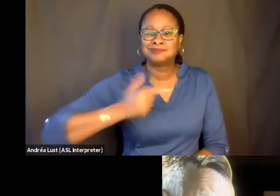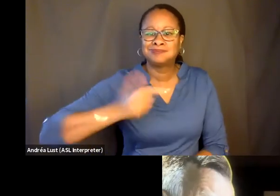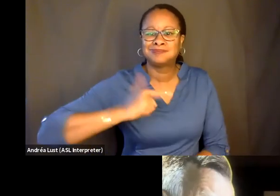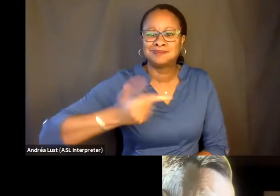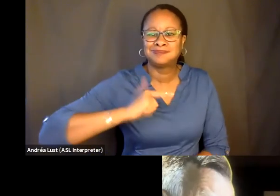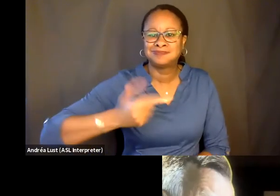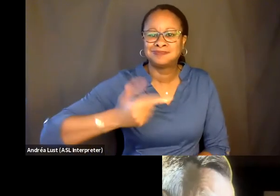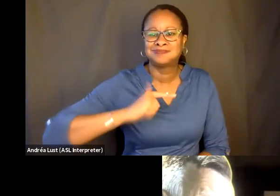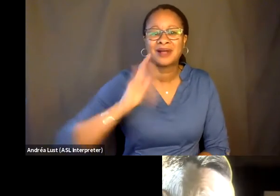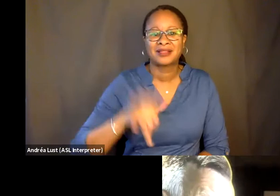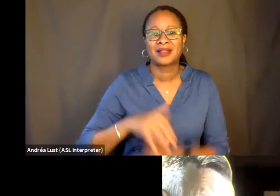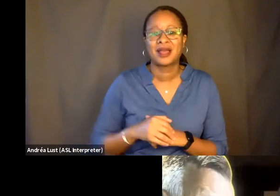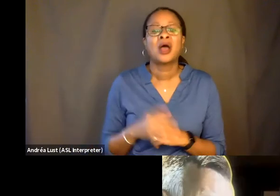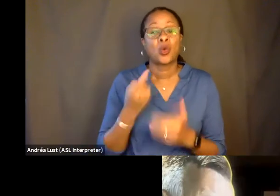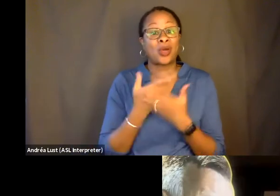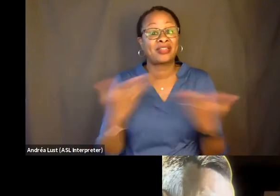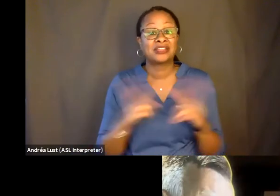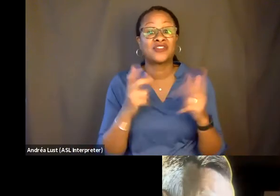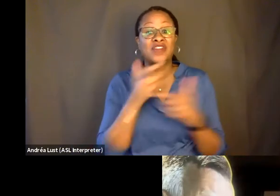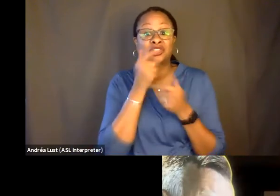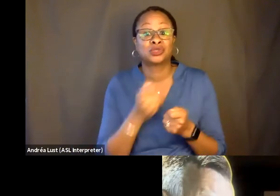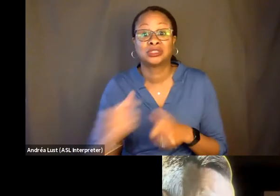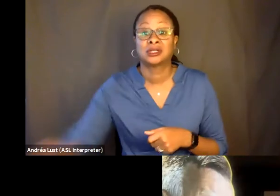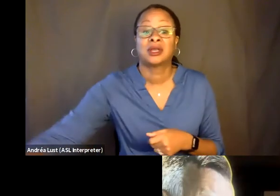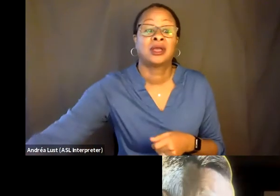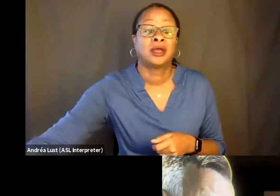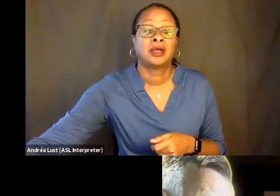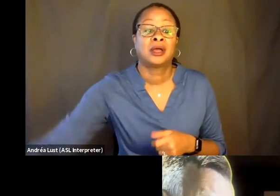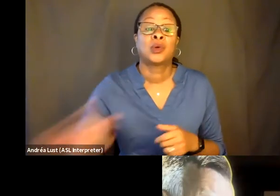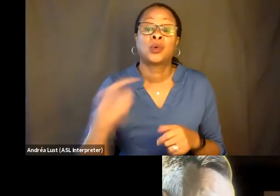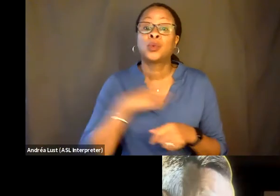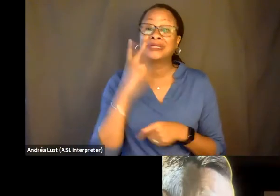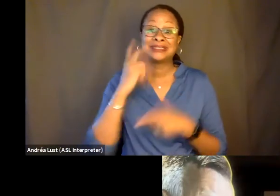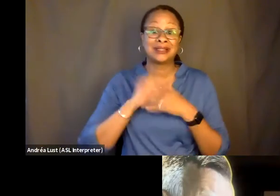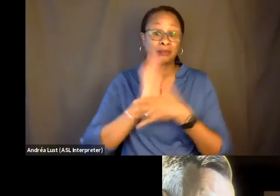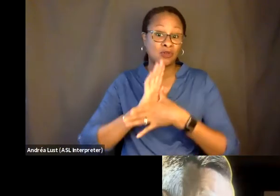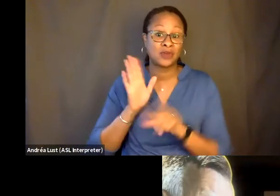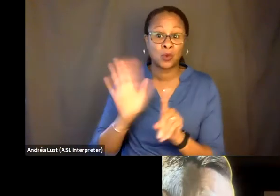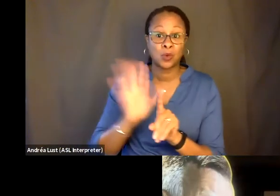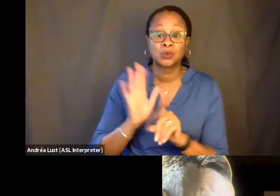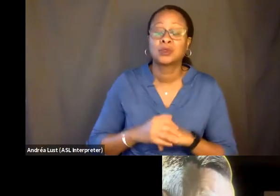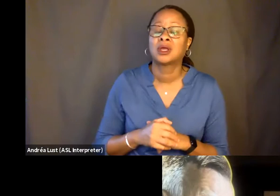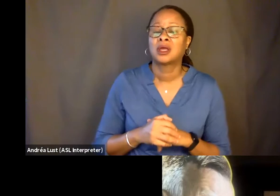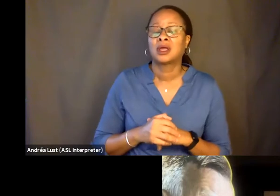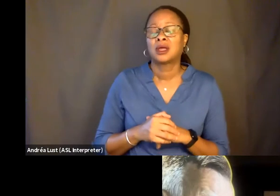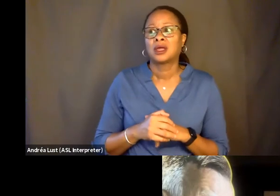Well that's-- one of the things I think is really interesting is we see that in the movie, too, a lot of times. I mean, that-- that you're-- you're kind of struggling